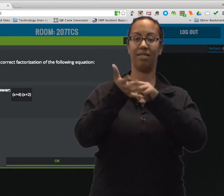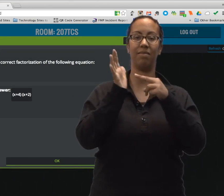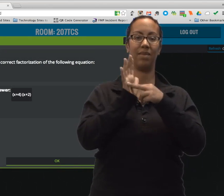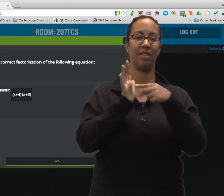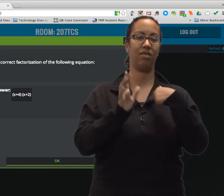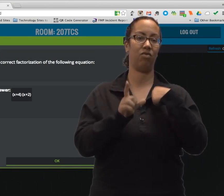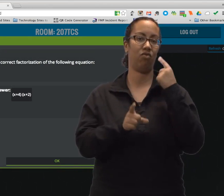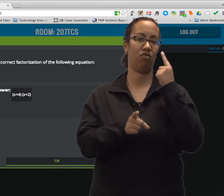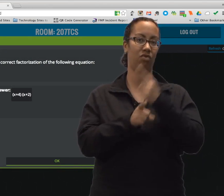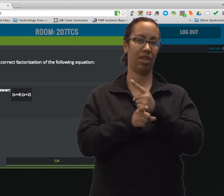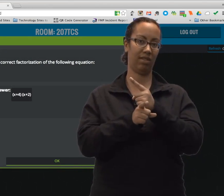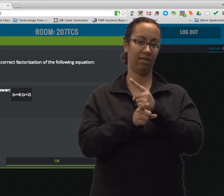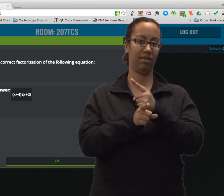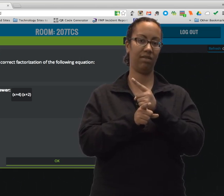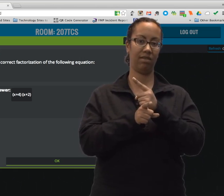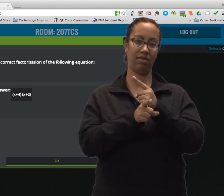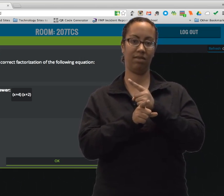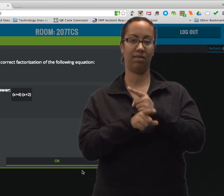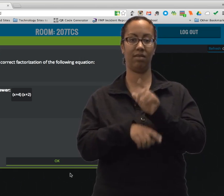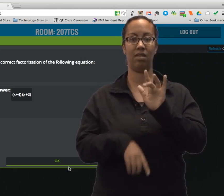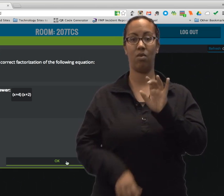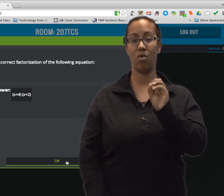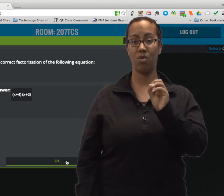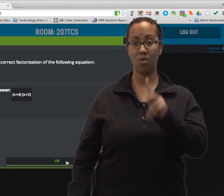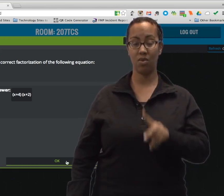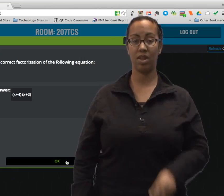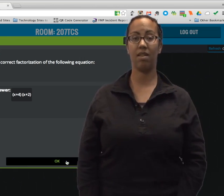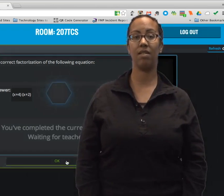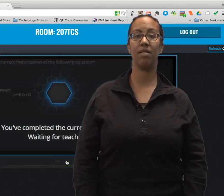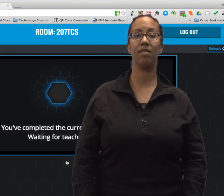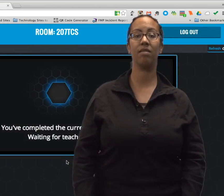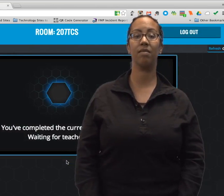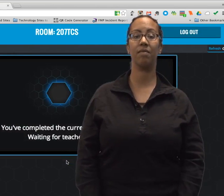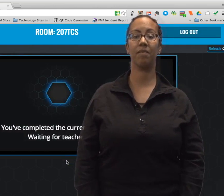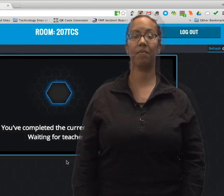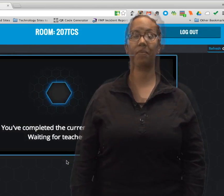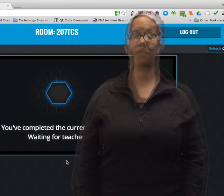And if it pops up green that means that you got the answer correct. And click on OK.